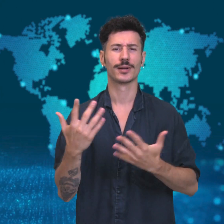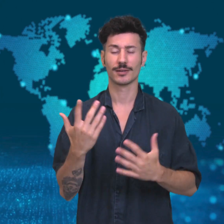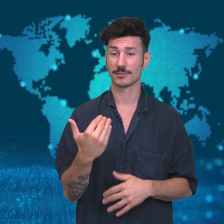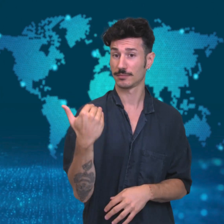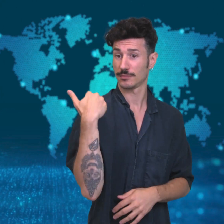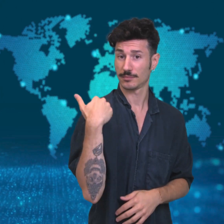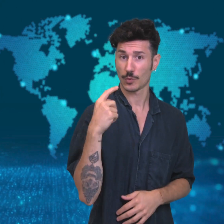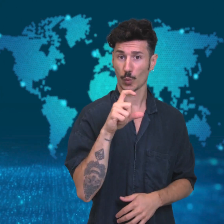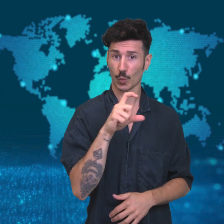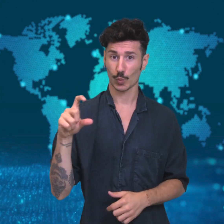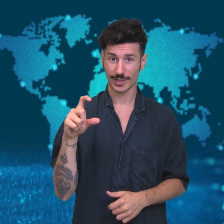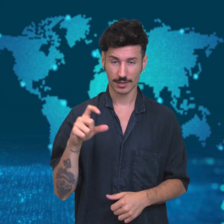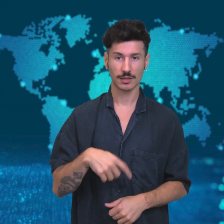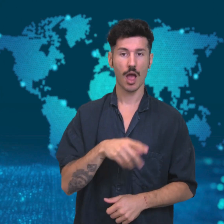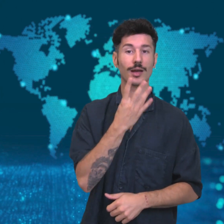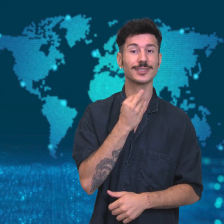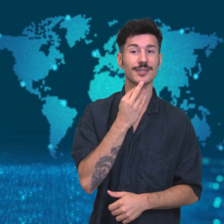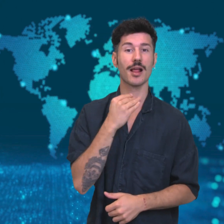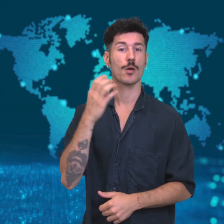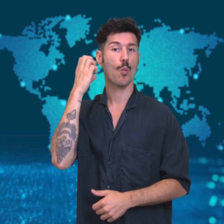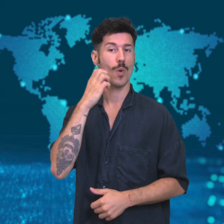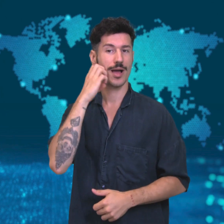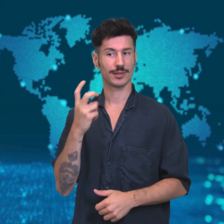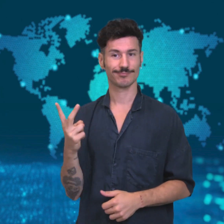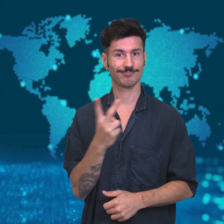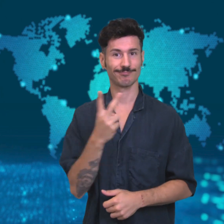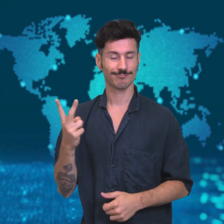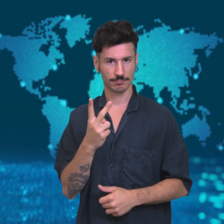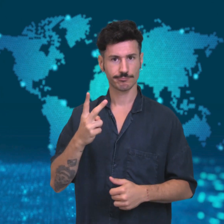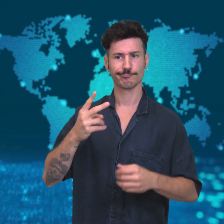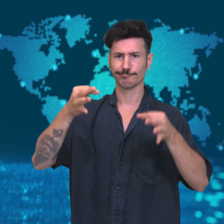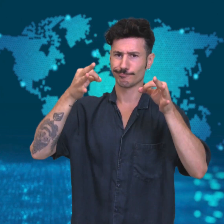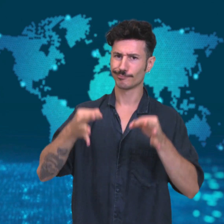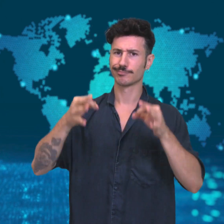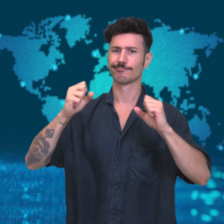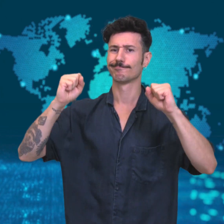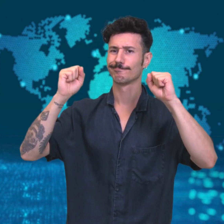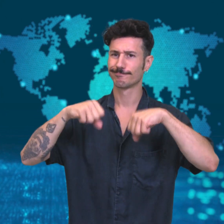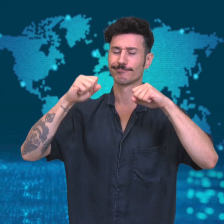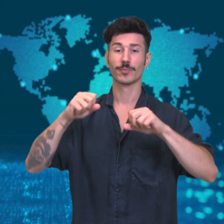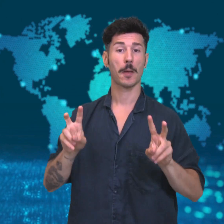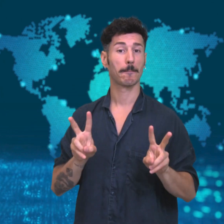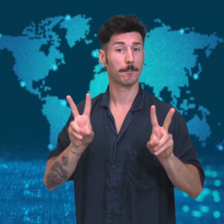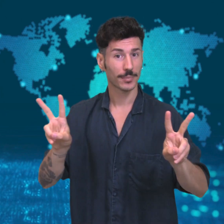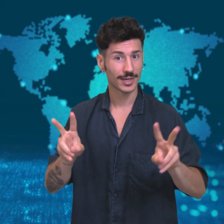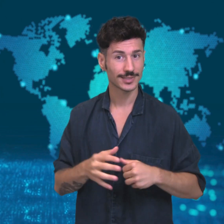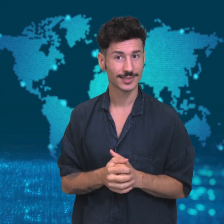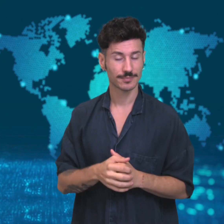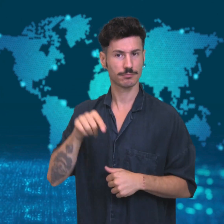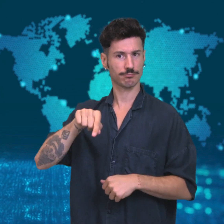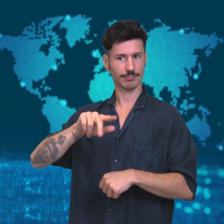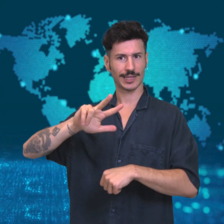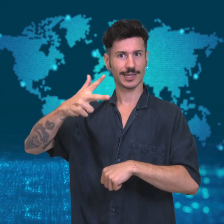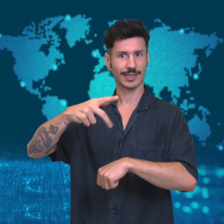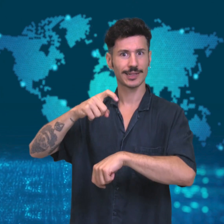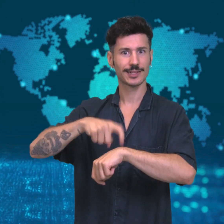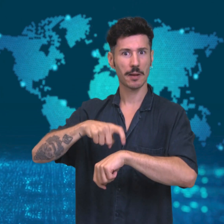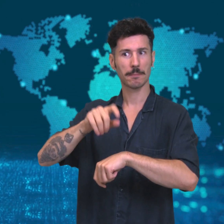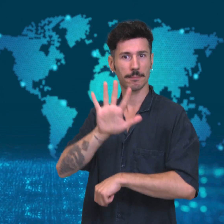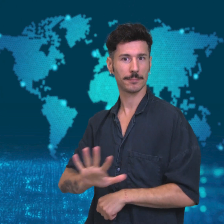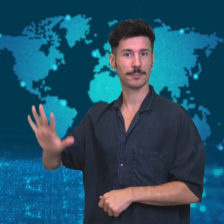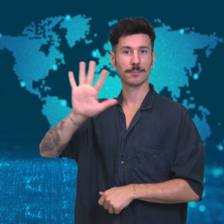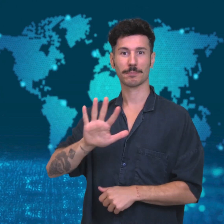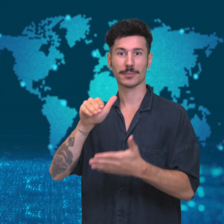Last week, Israel and the United Arab Emirates (UAE) signed a peace agreement.